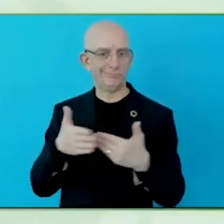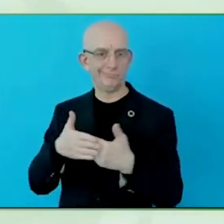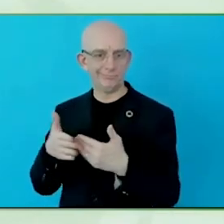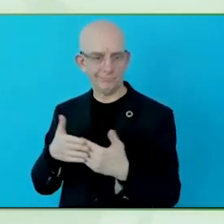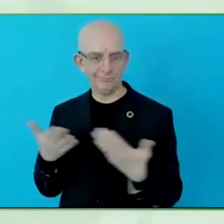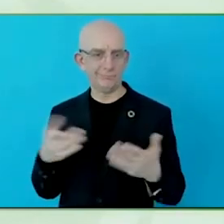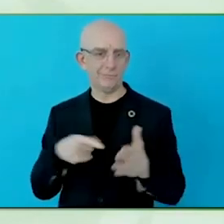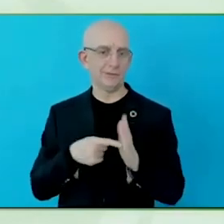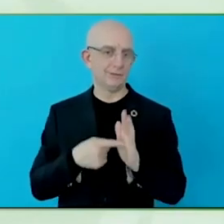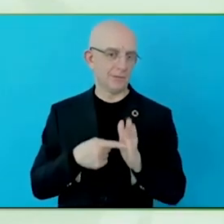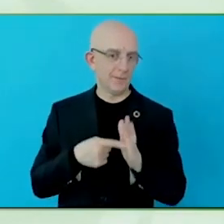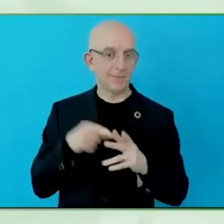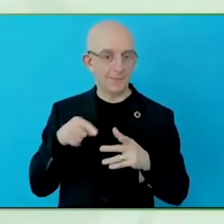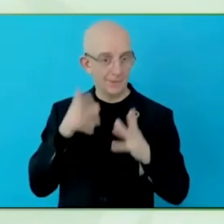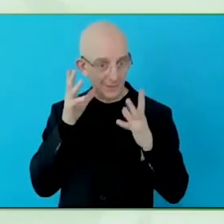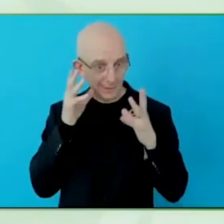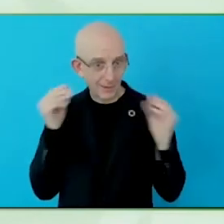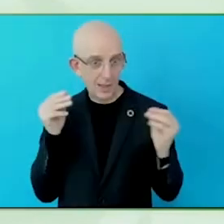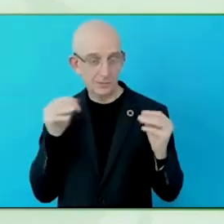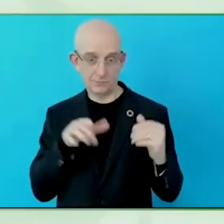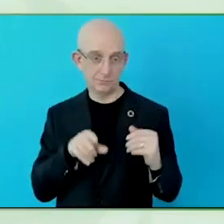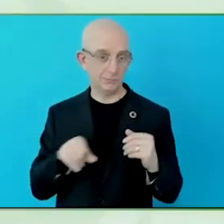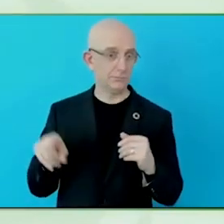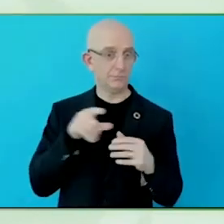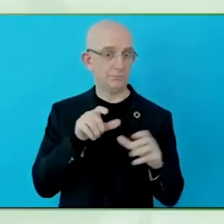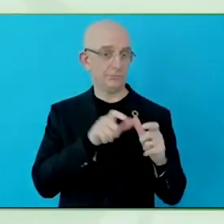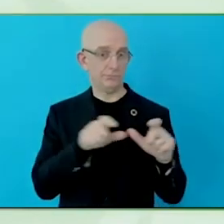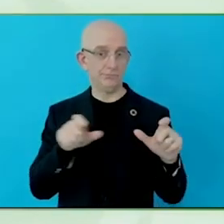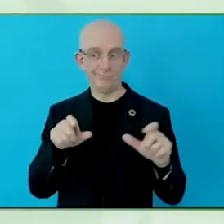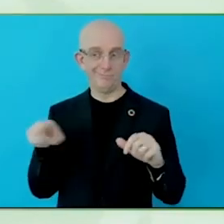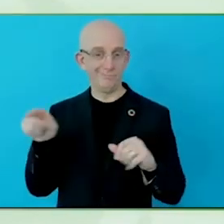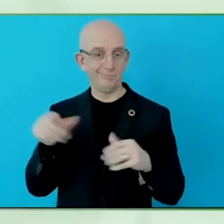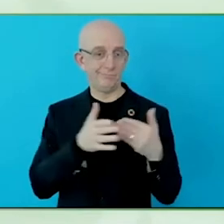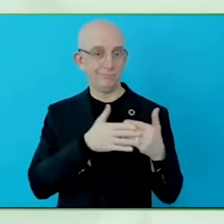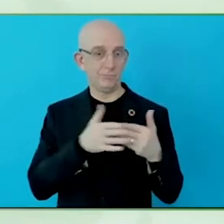things is digital accessibility, but secondly, also to find the